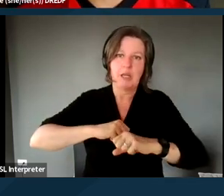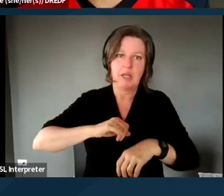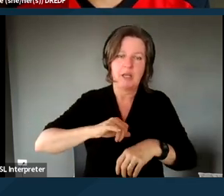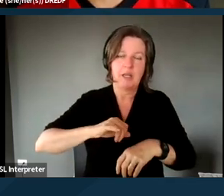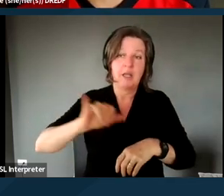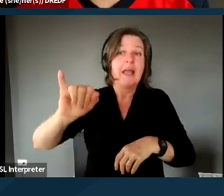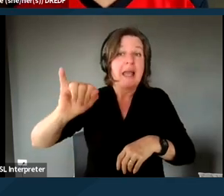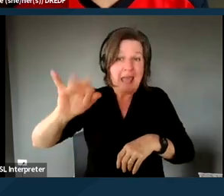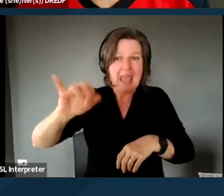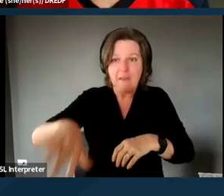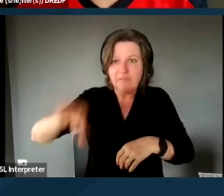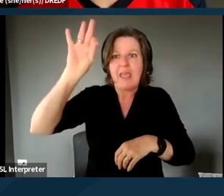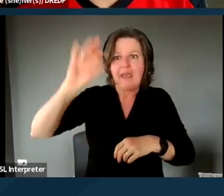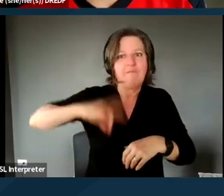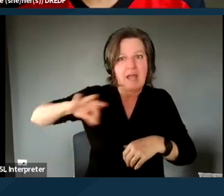that is still actually open to people coming.